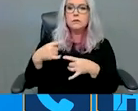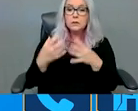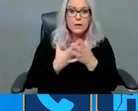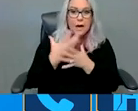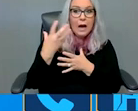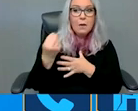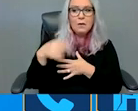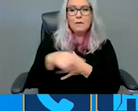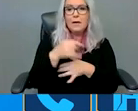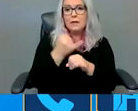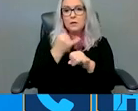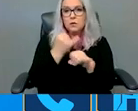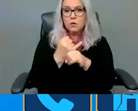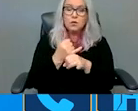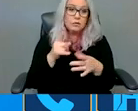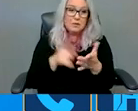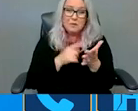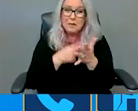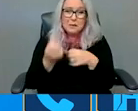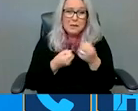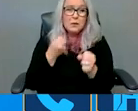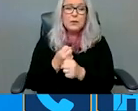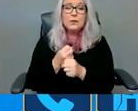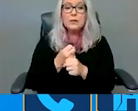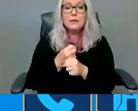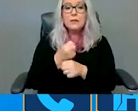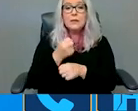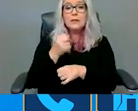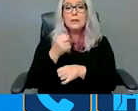Institutionalization is never okay, and these processes need